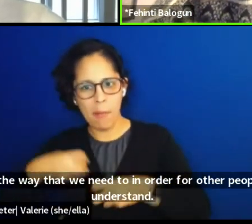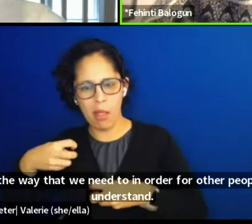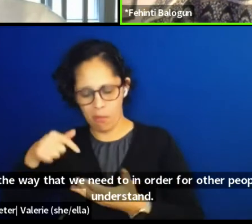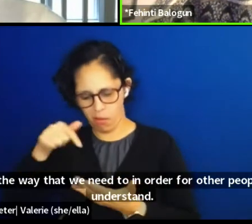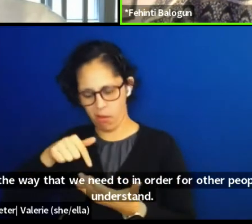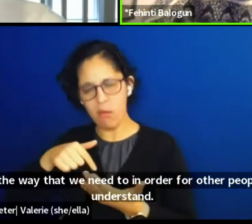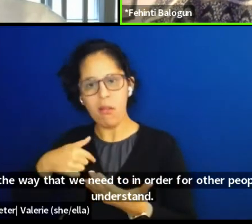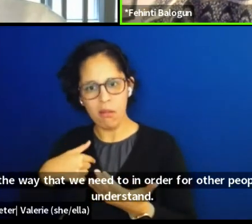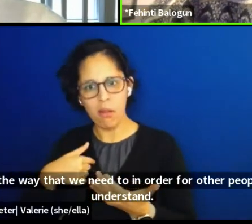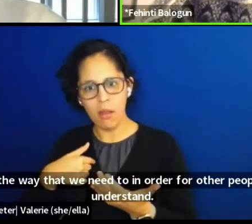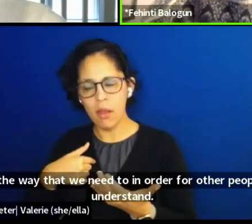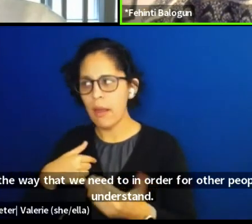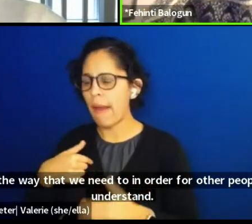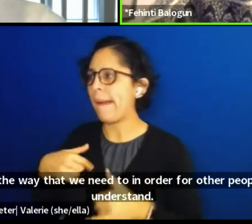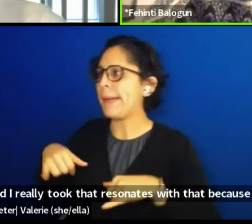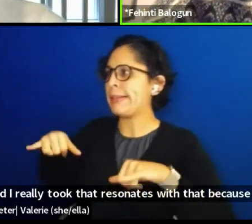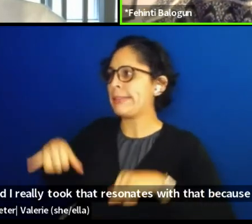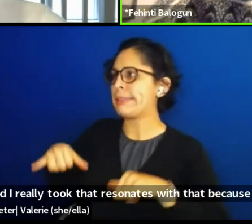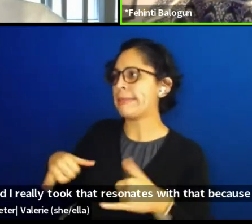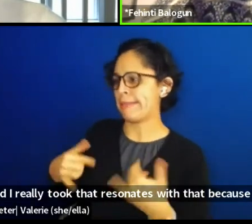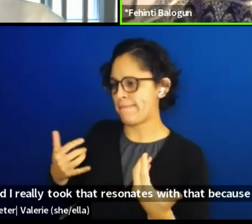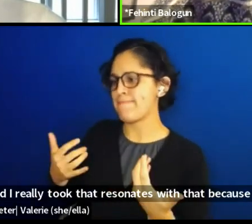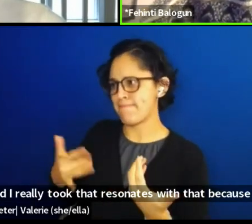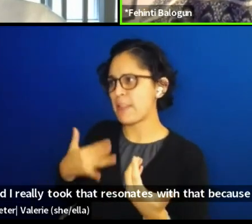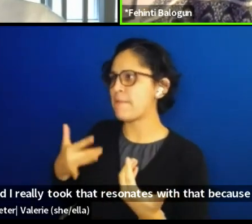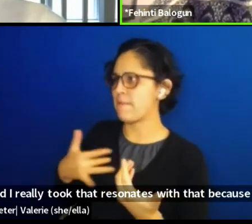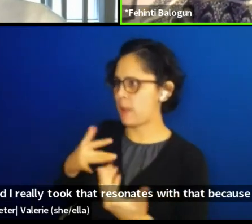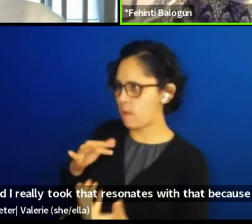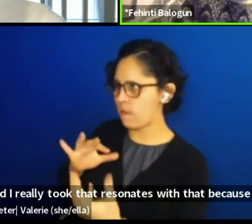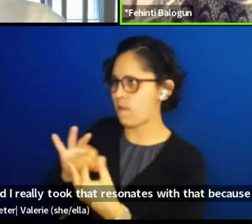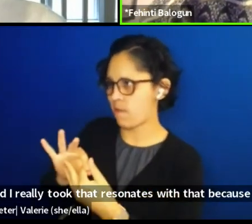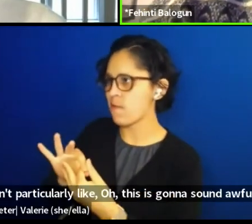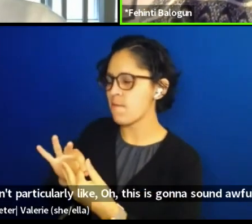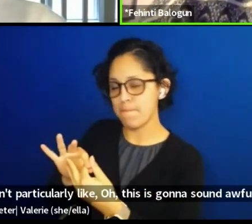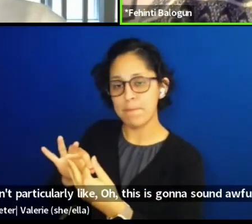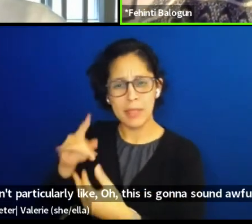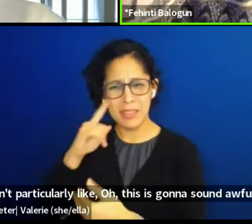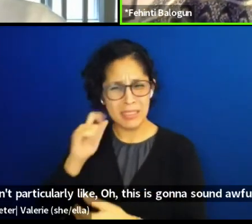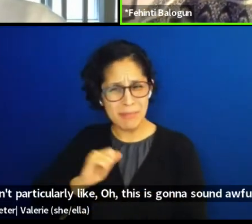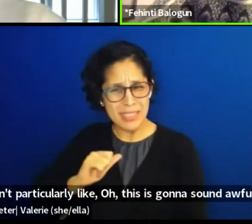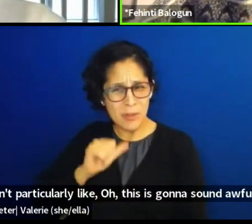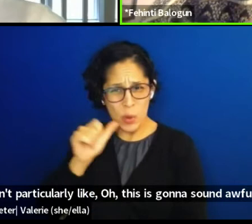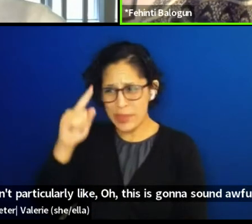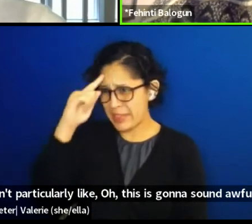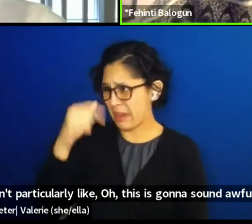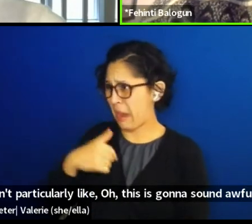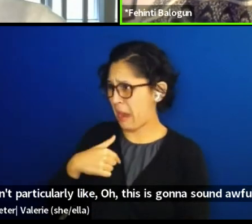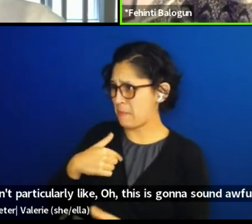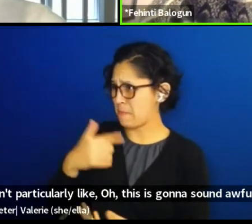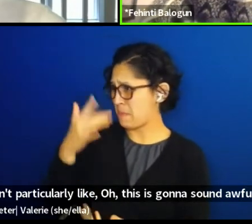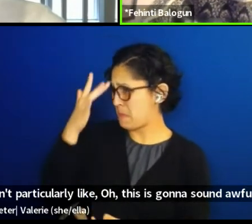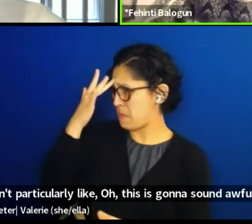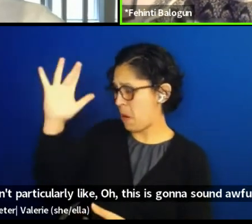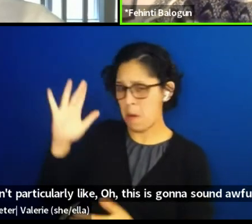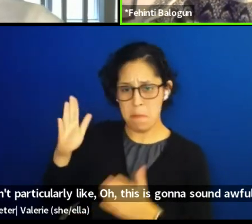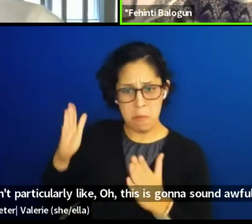because I don't particularly like this is gonna sound awful. I don't particularly think I'm a very clever person